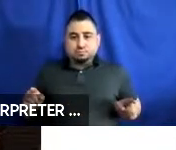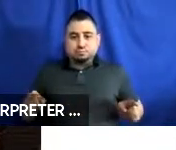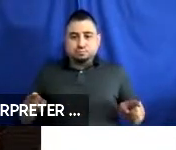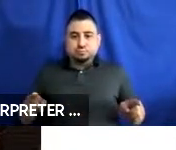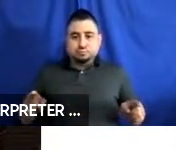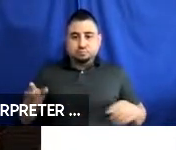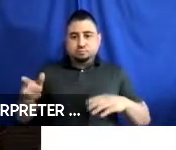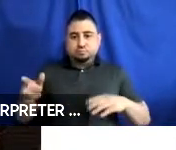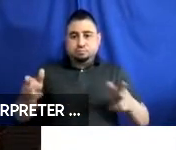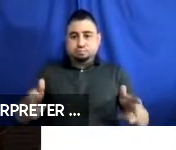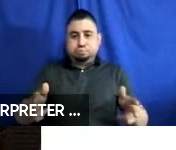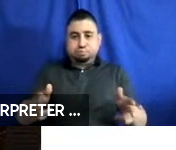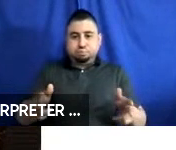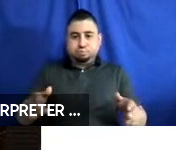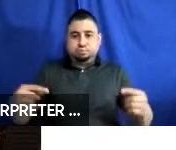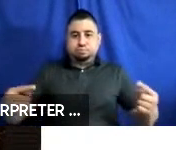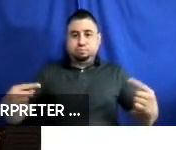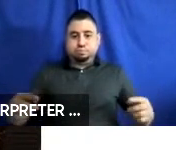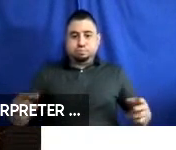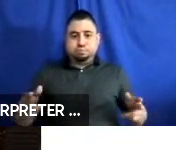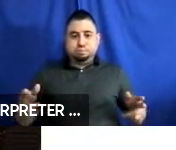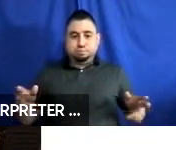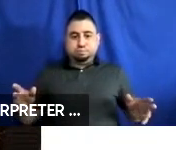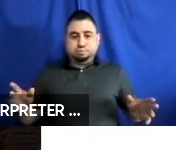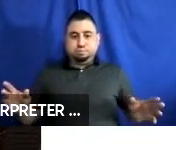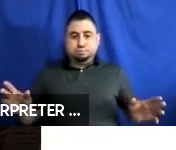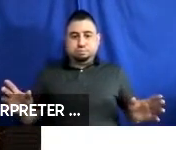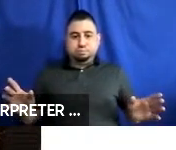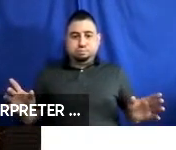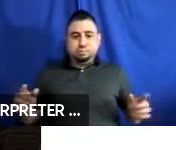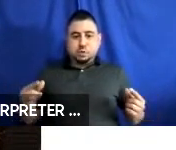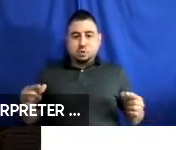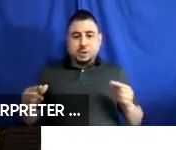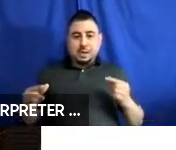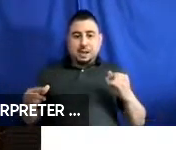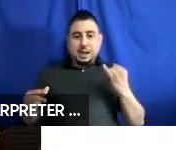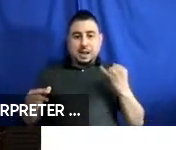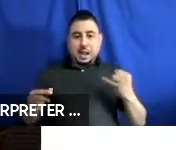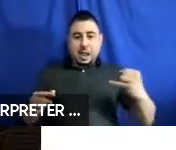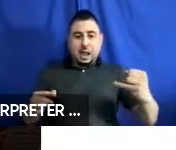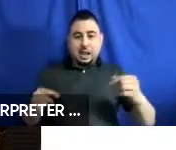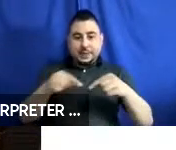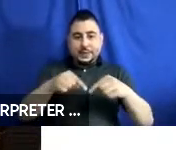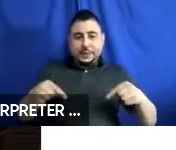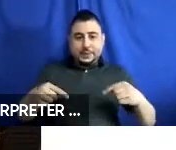wheelchair against that structure that has that green line on top, they can push a button